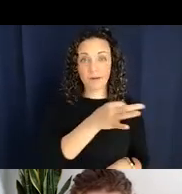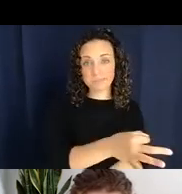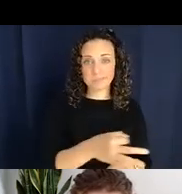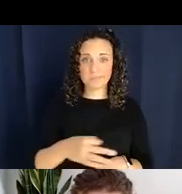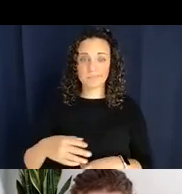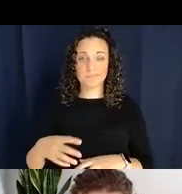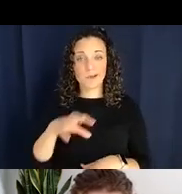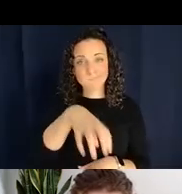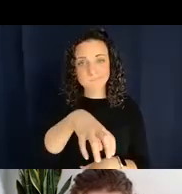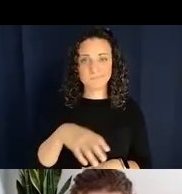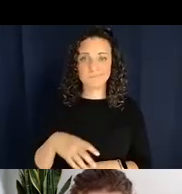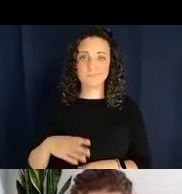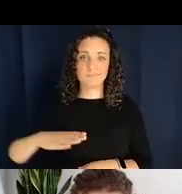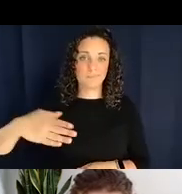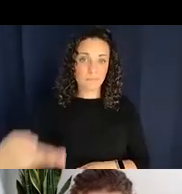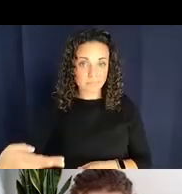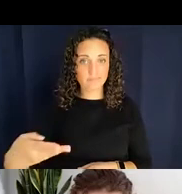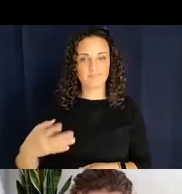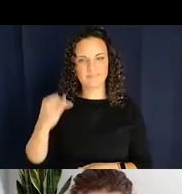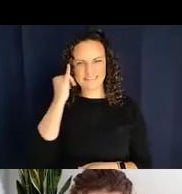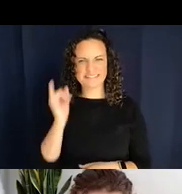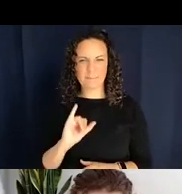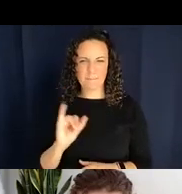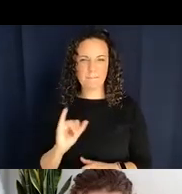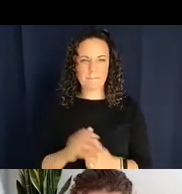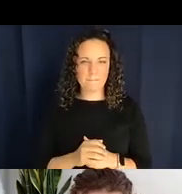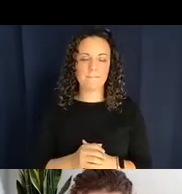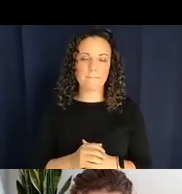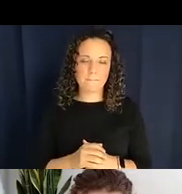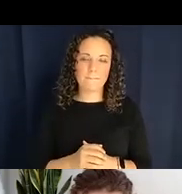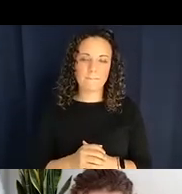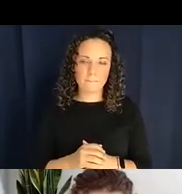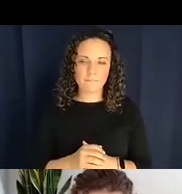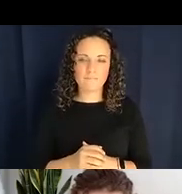would be the positionals. So what we have here in light blue - the circles in light